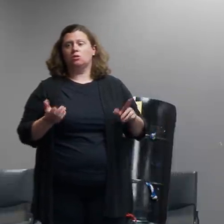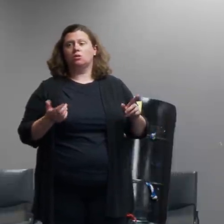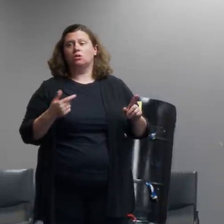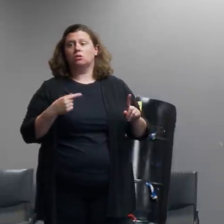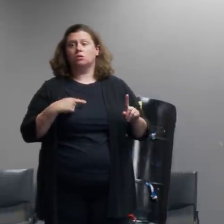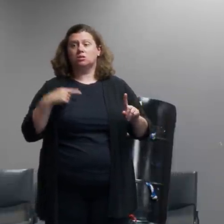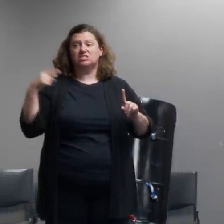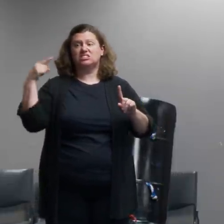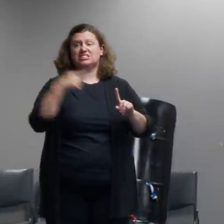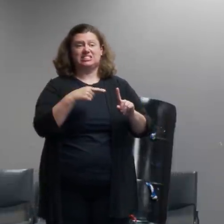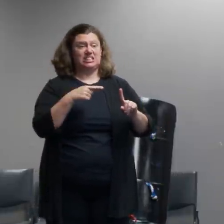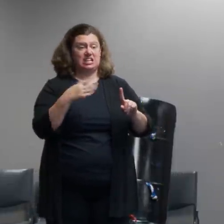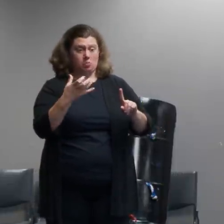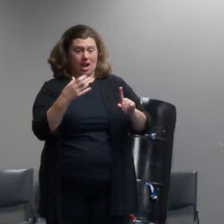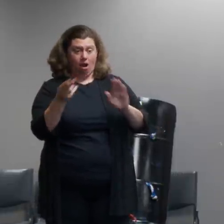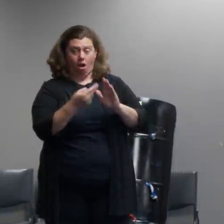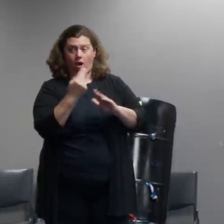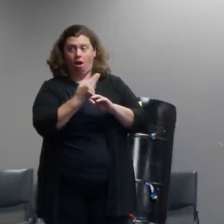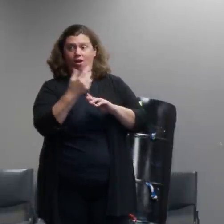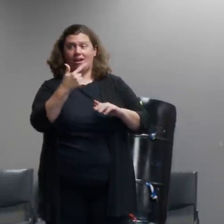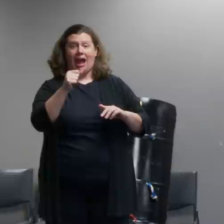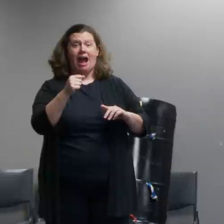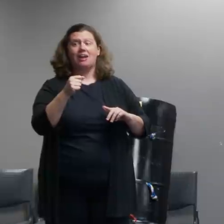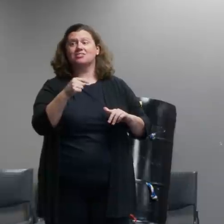gas just because we want to be able to use